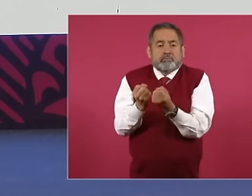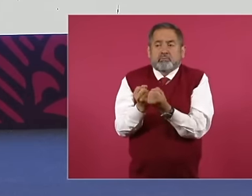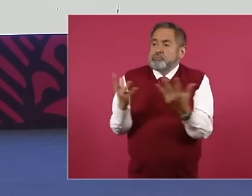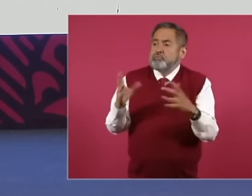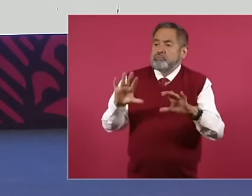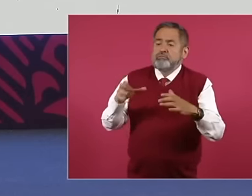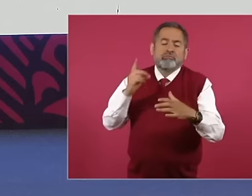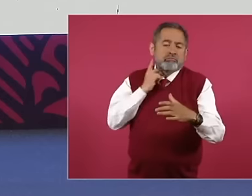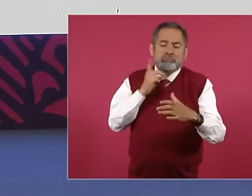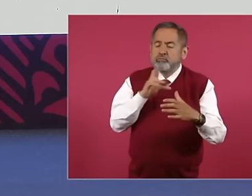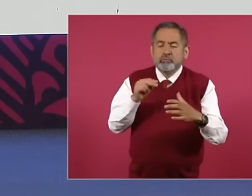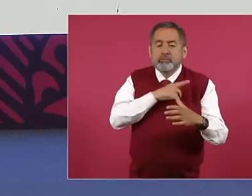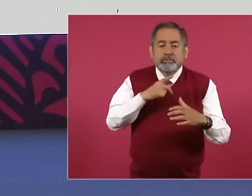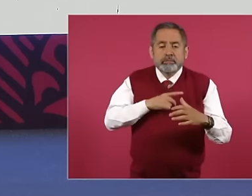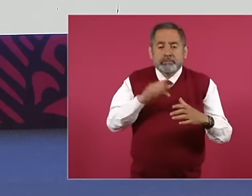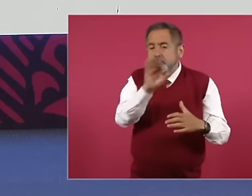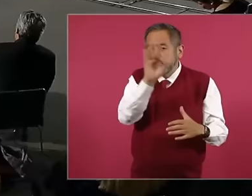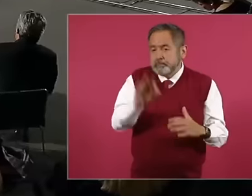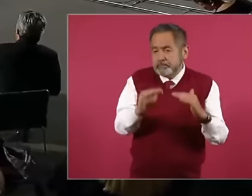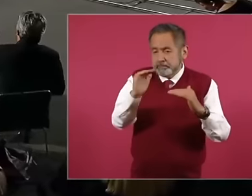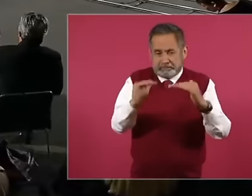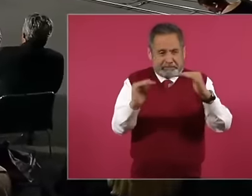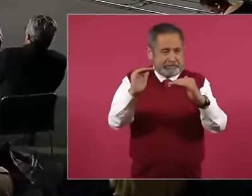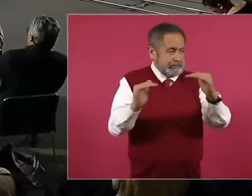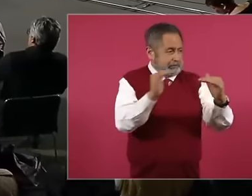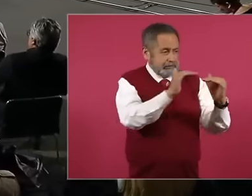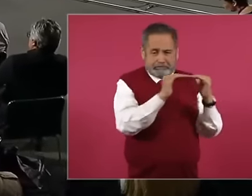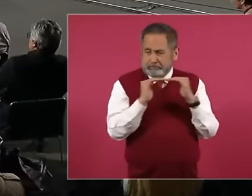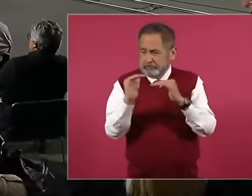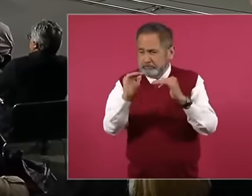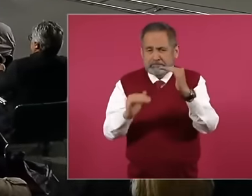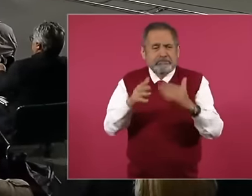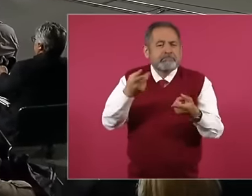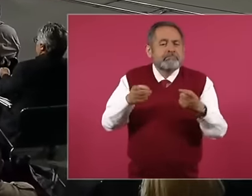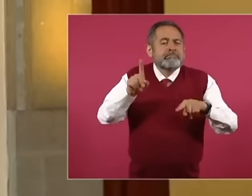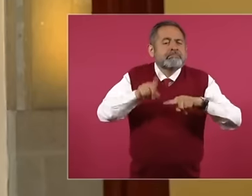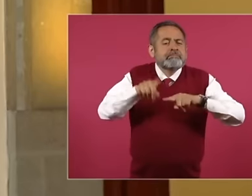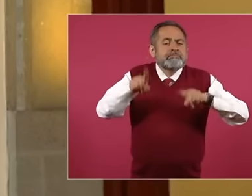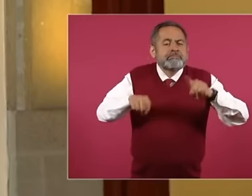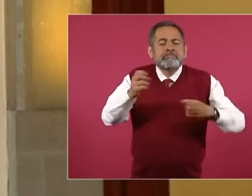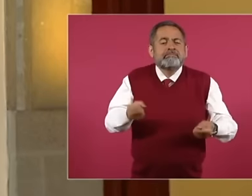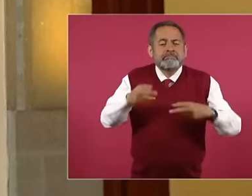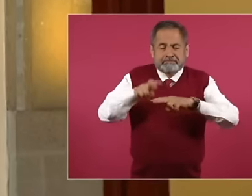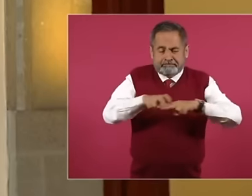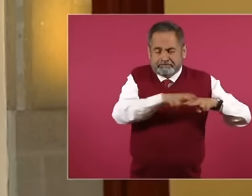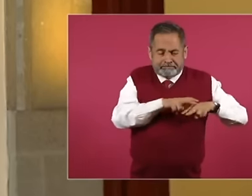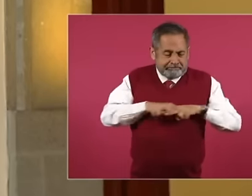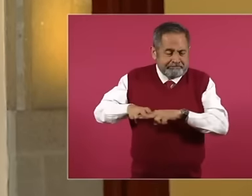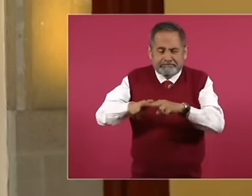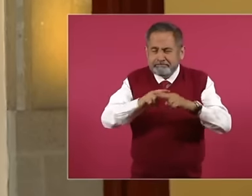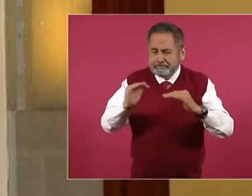between the percentage of votes obtained and the percentage of seats assigned, what they do not want